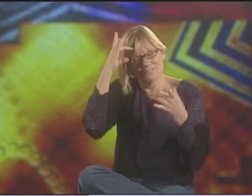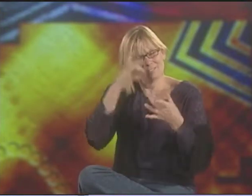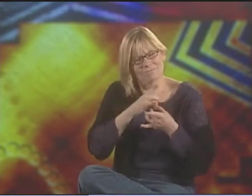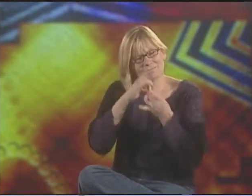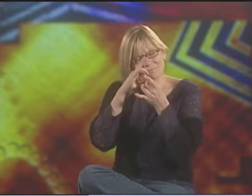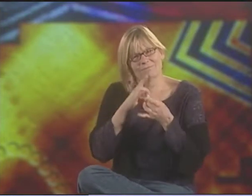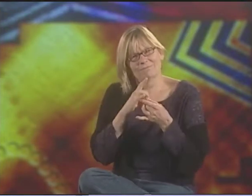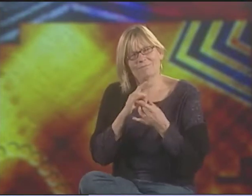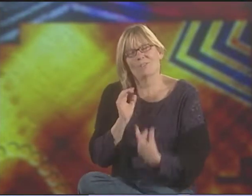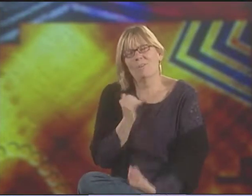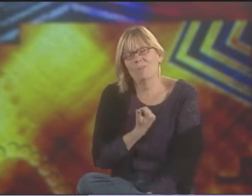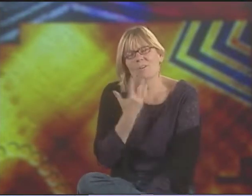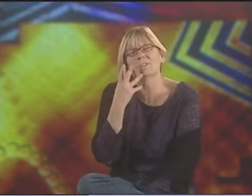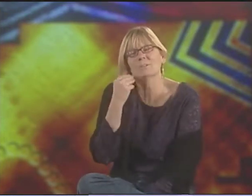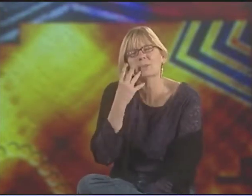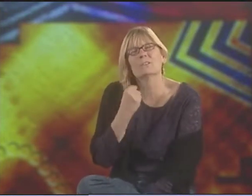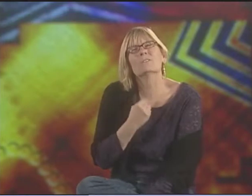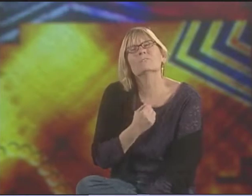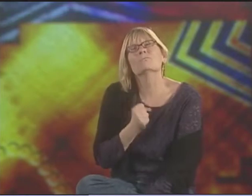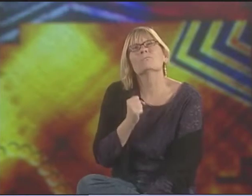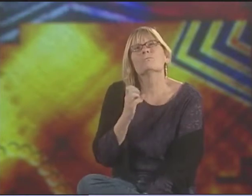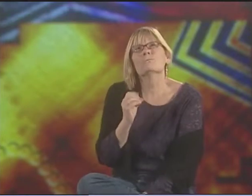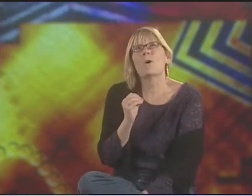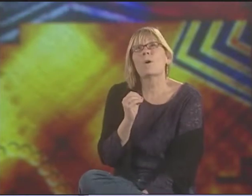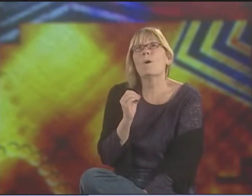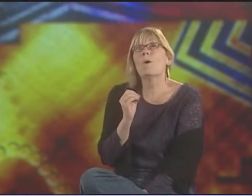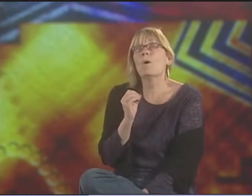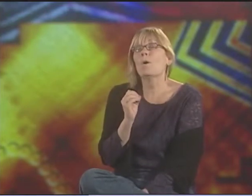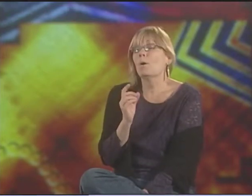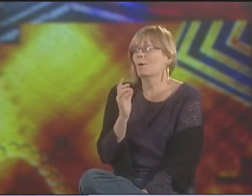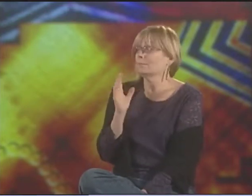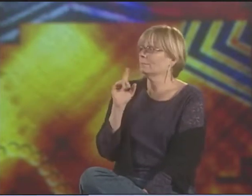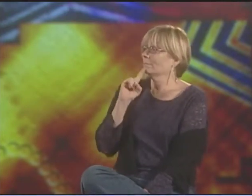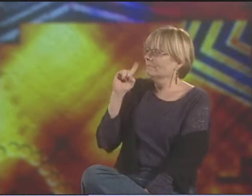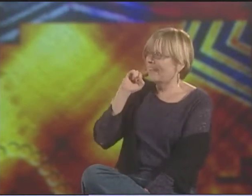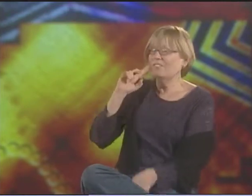SO HE WANTED TO TAKE A PHOTOGRAPH, BUT HE DECIDED TO TAKE THE PHOTOGRAPH IN HIS MIND INSTEAD.